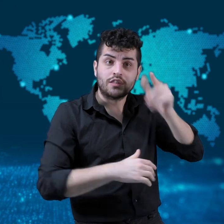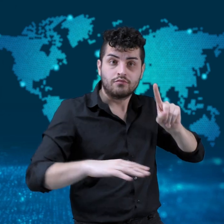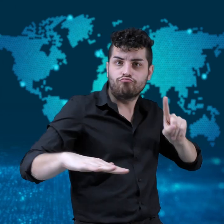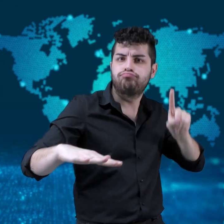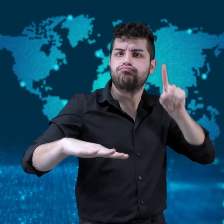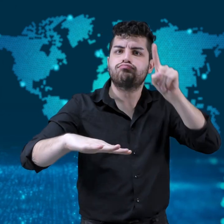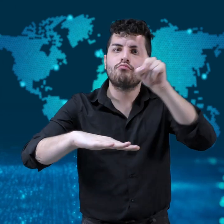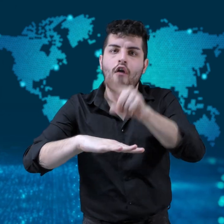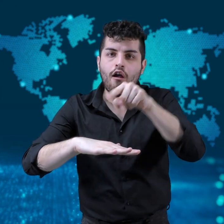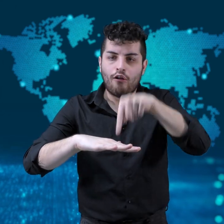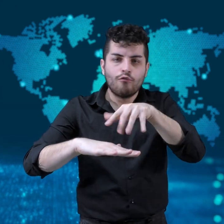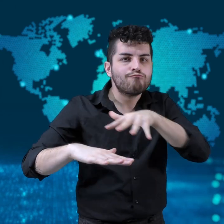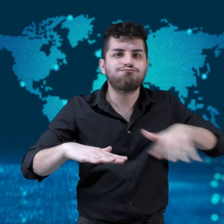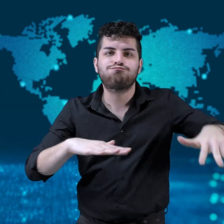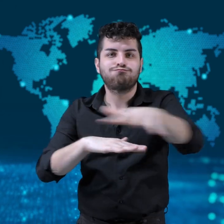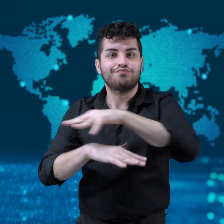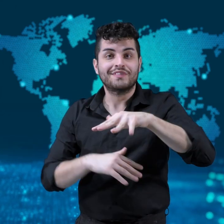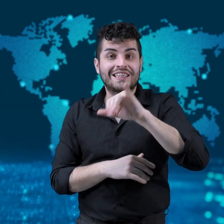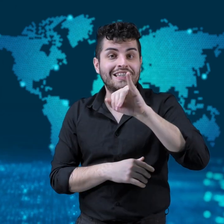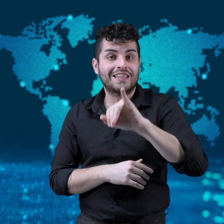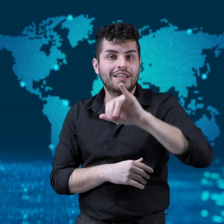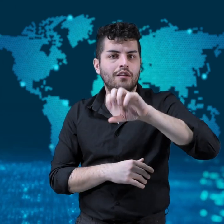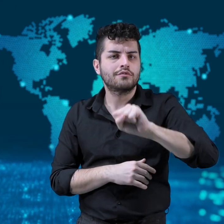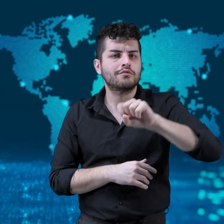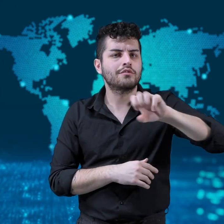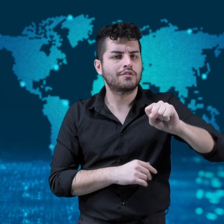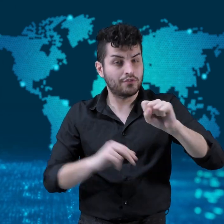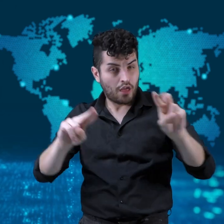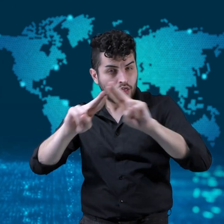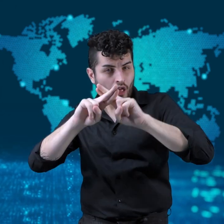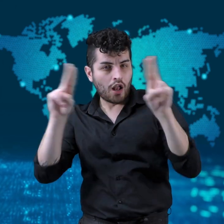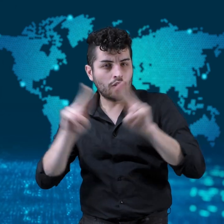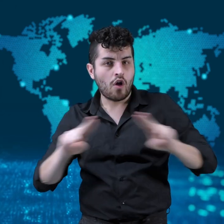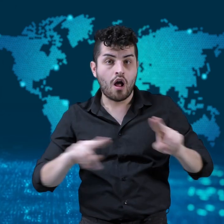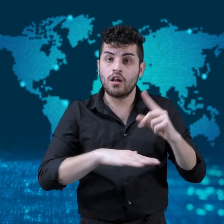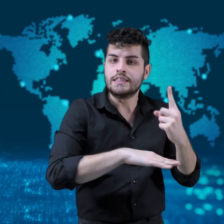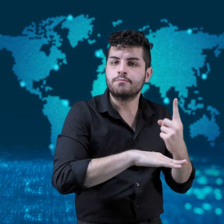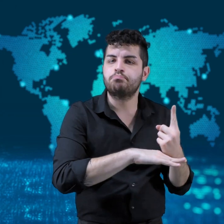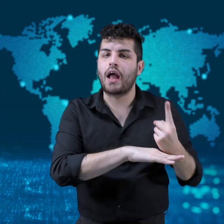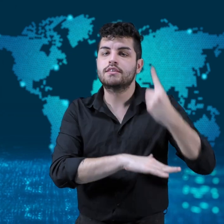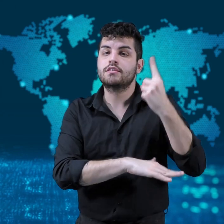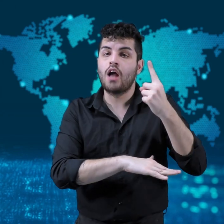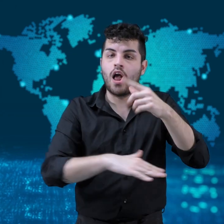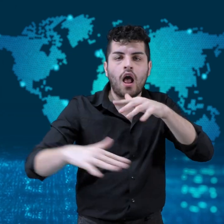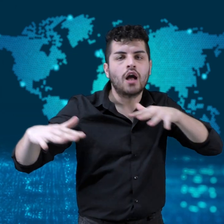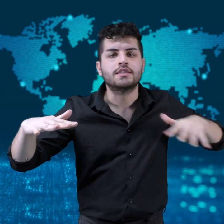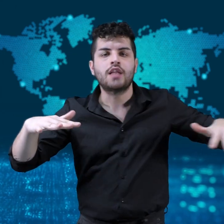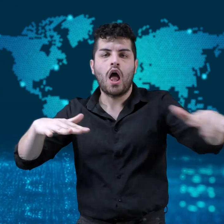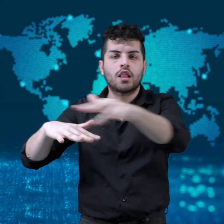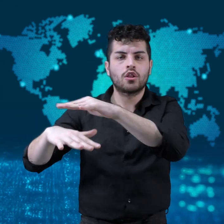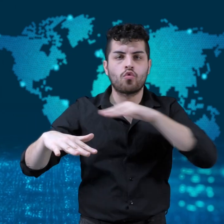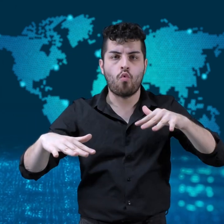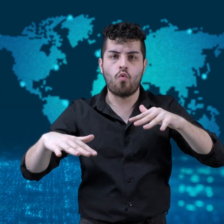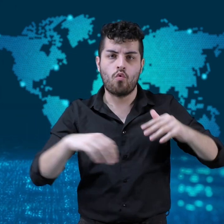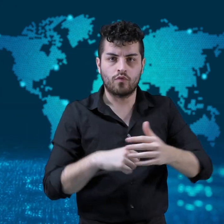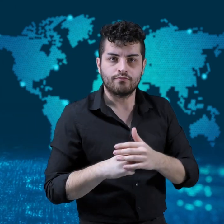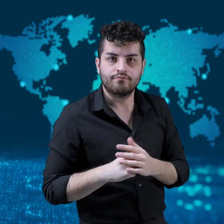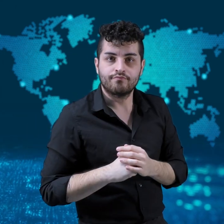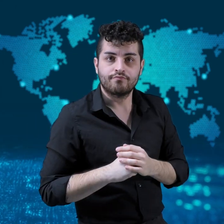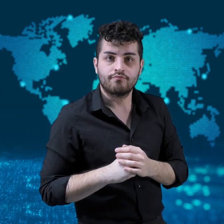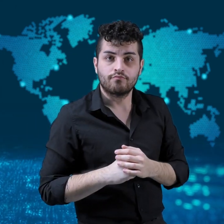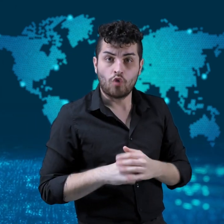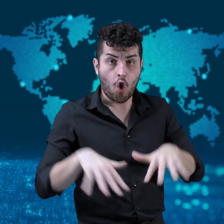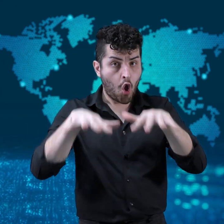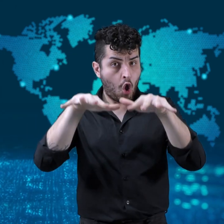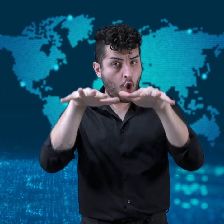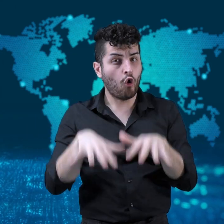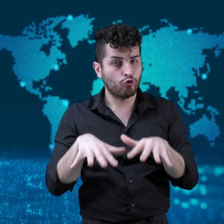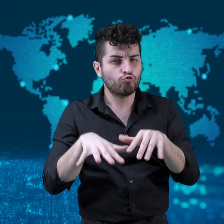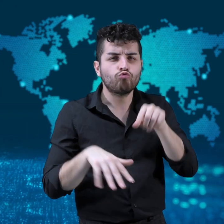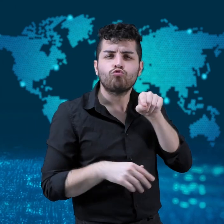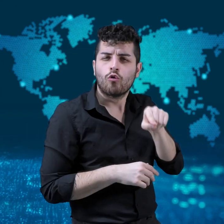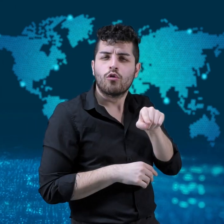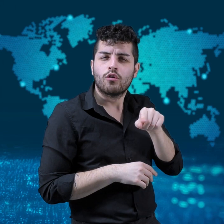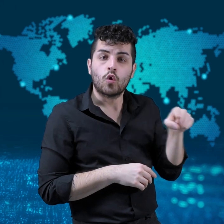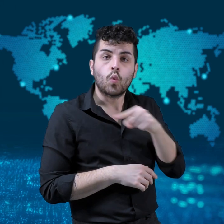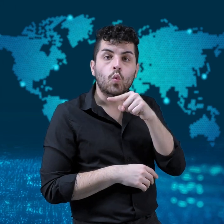they launched two astronauts to the International Space Station (ISS).